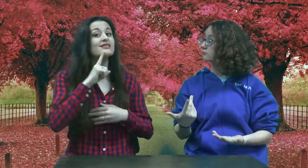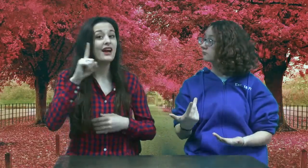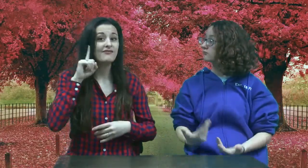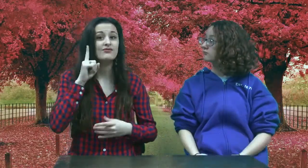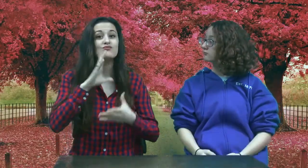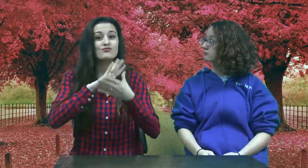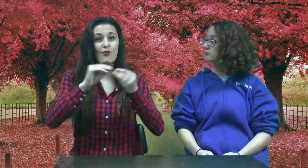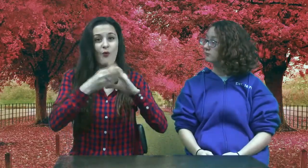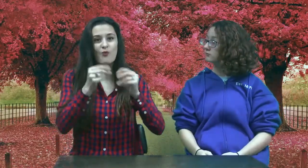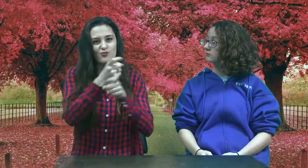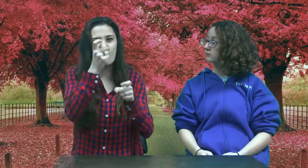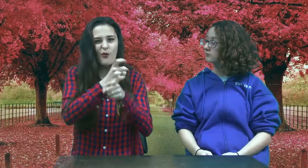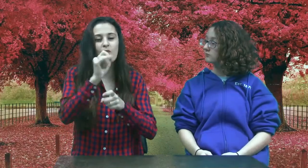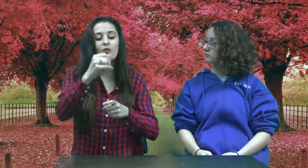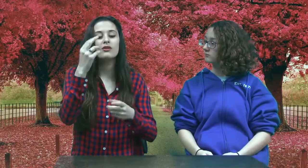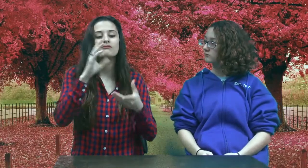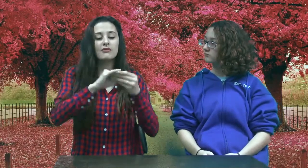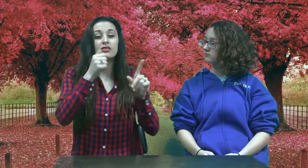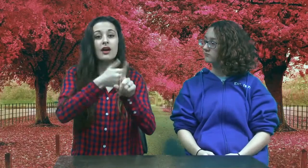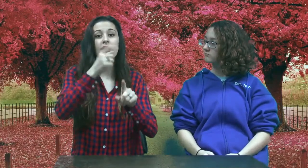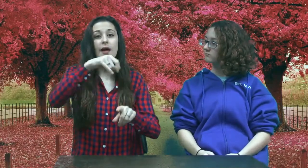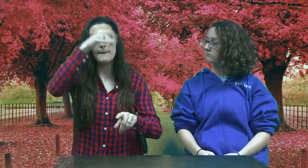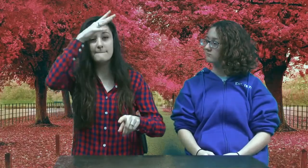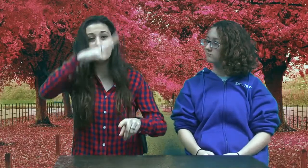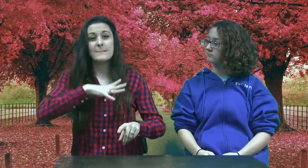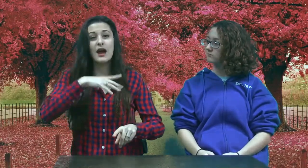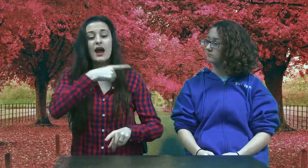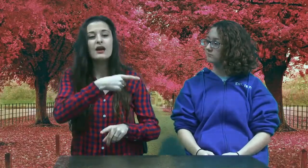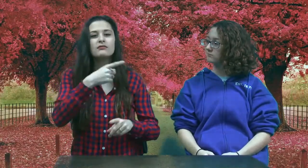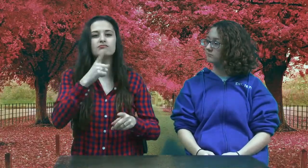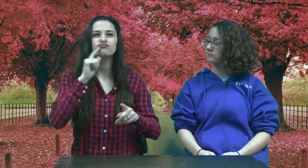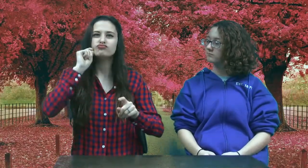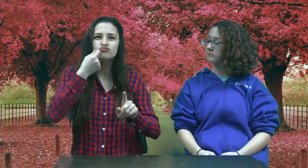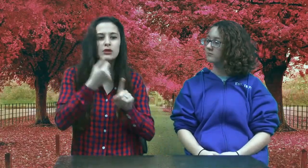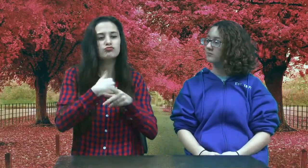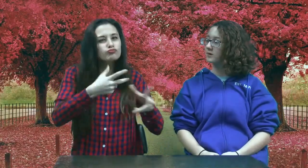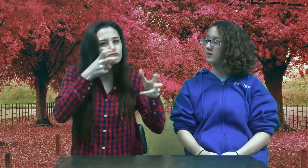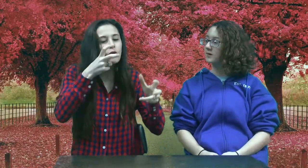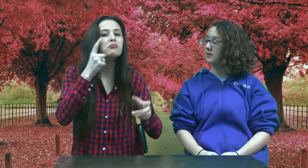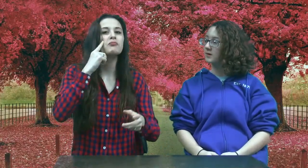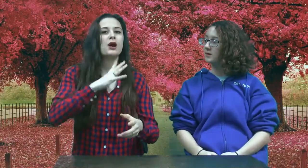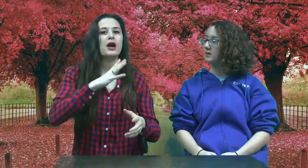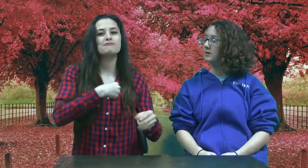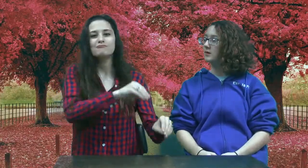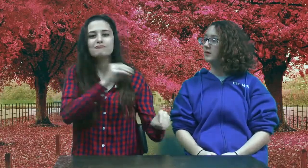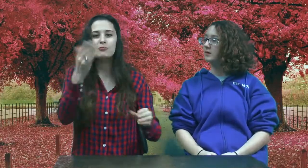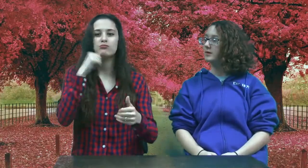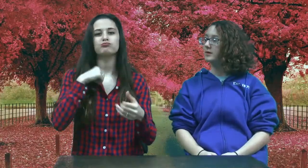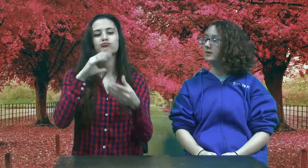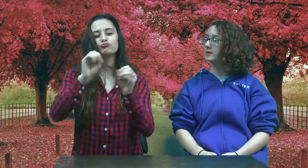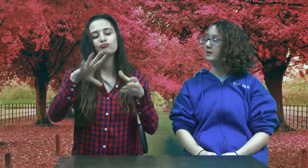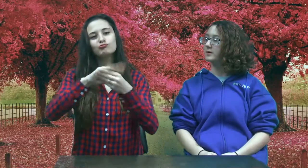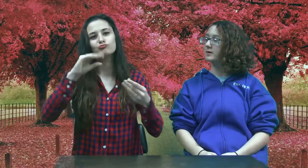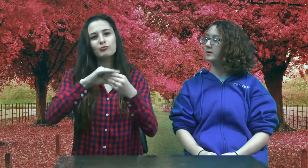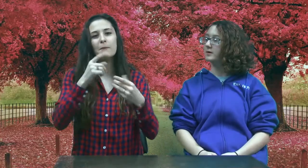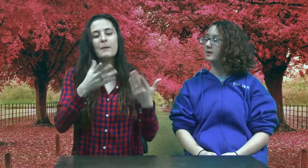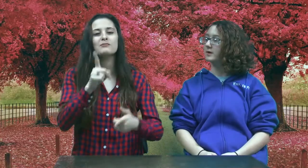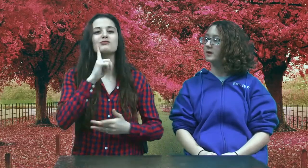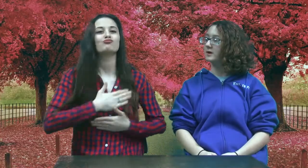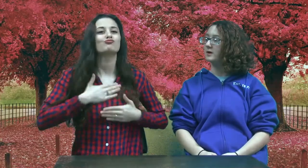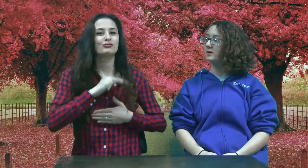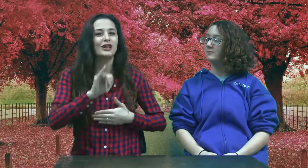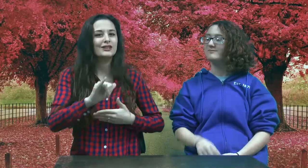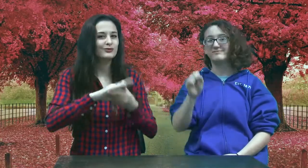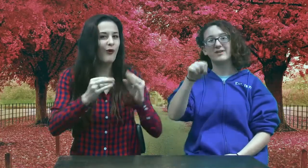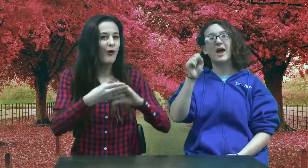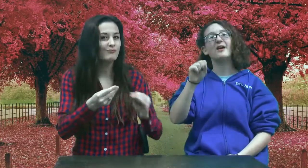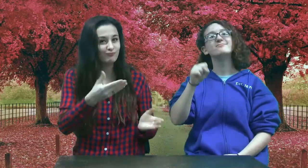So next were going to watch some Deaf stories and jokes, it’s about a man, it was a lot of fun check it out.